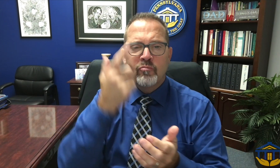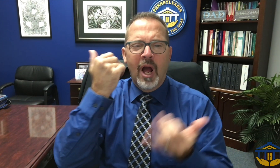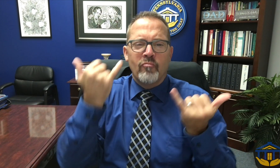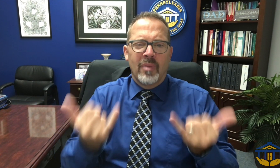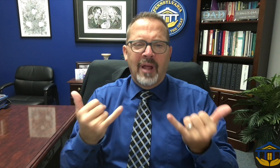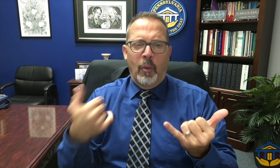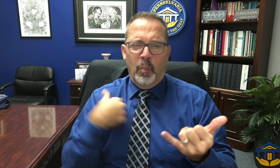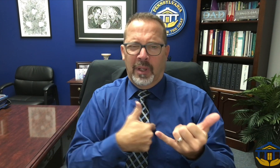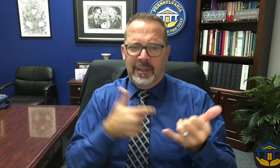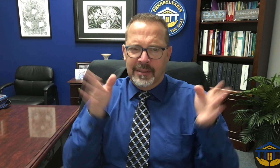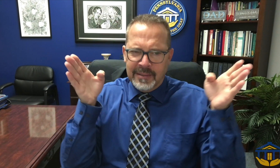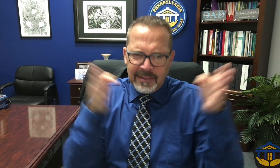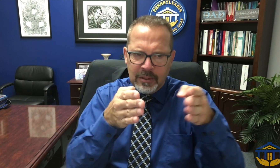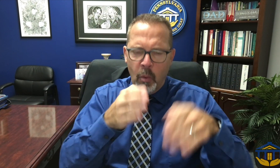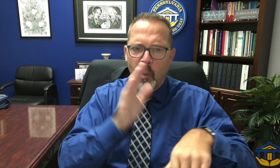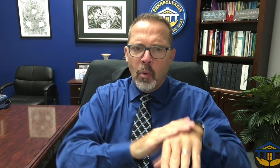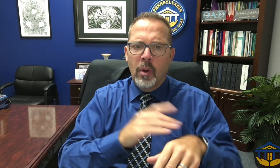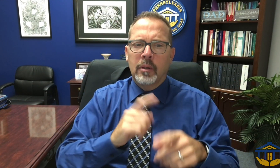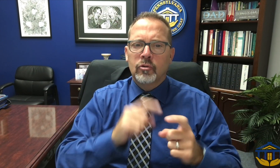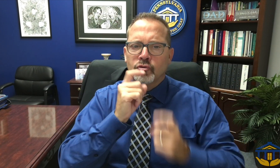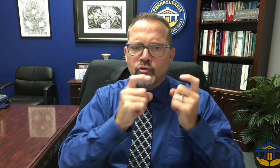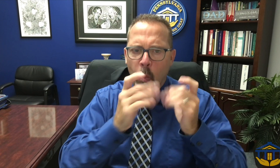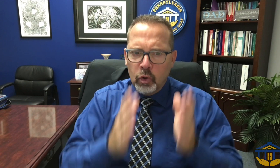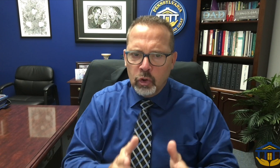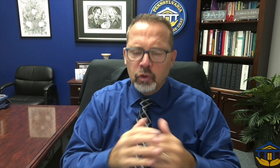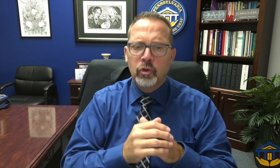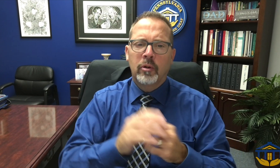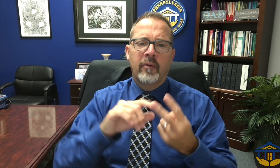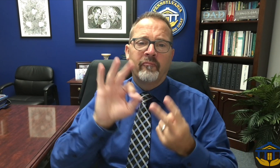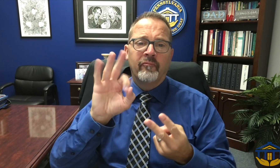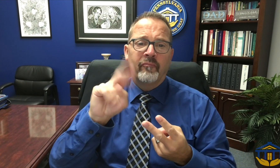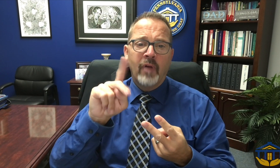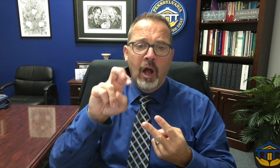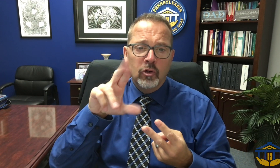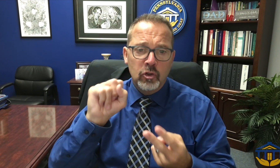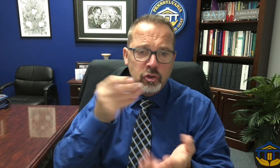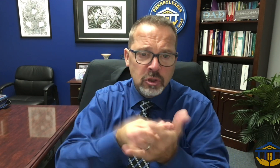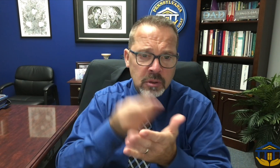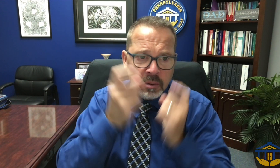You can make requests but we are prioritizing visitors who are donors, or funders,